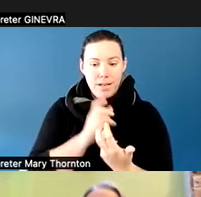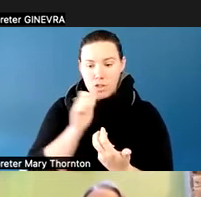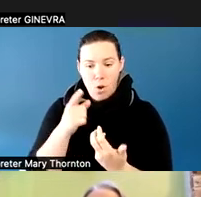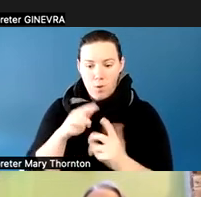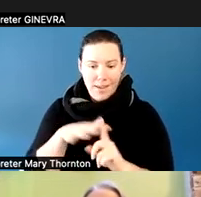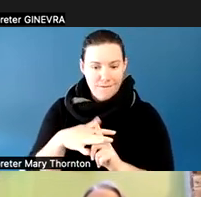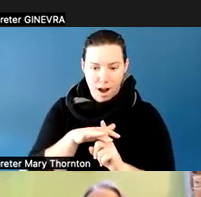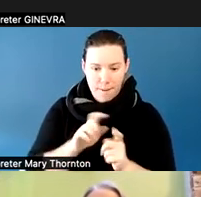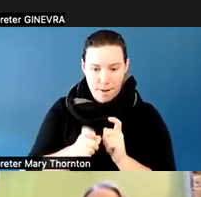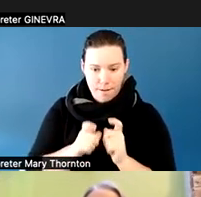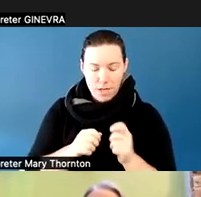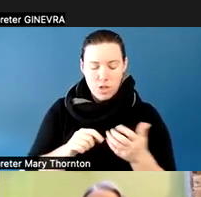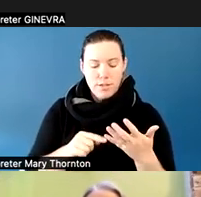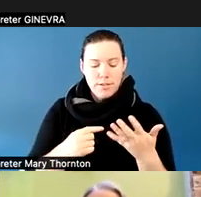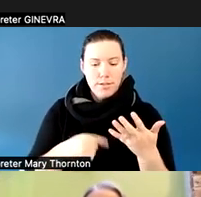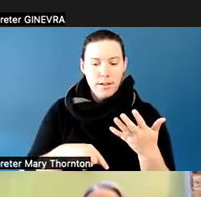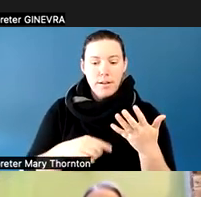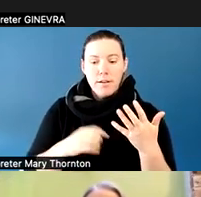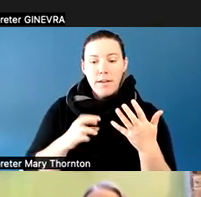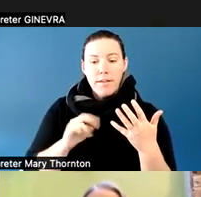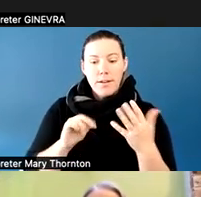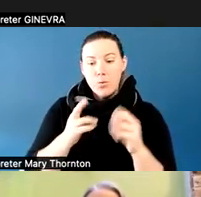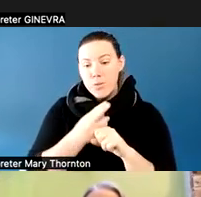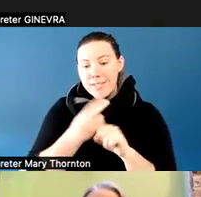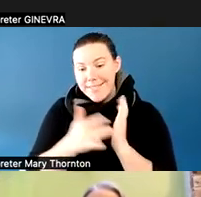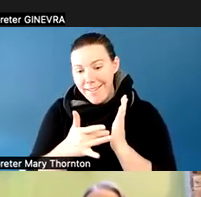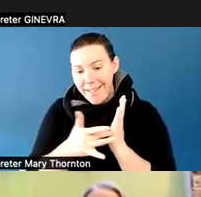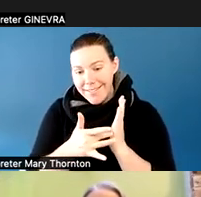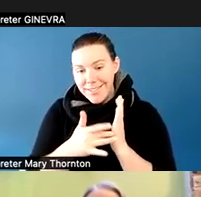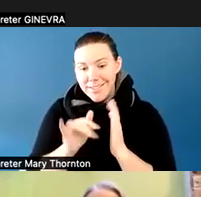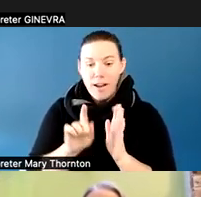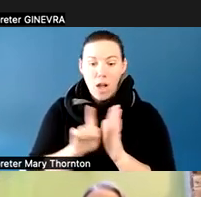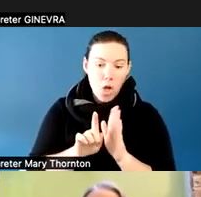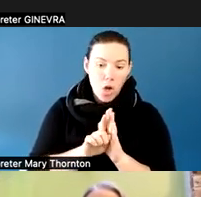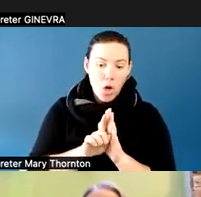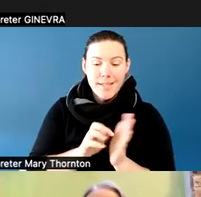using technology, such as alarms and calculators and other mind mapping tools.